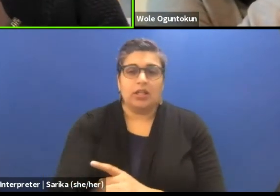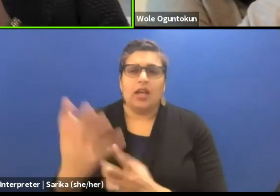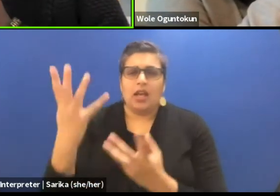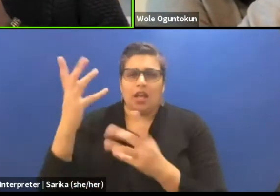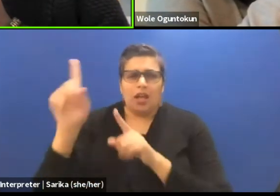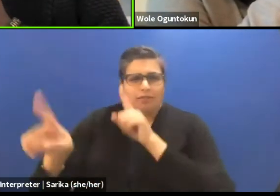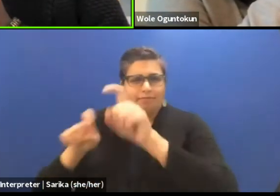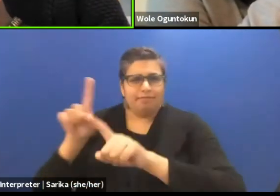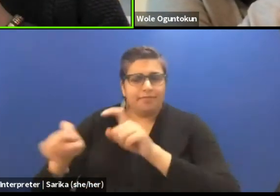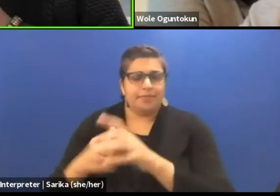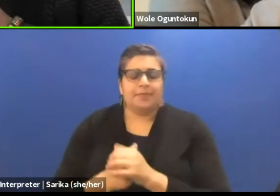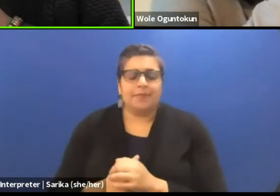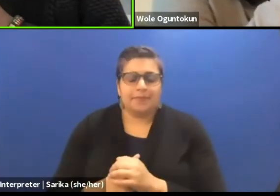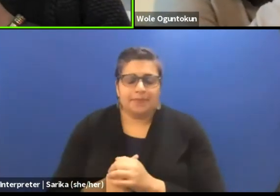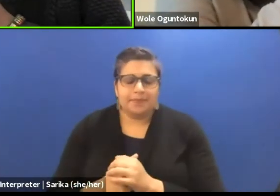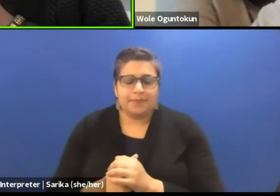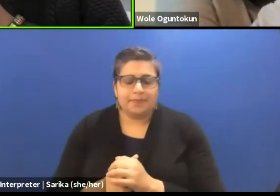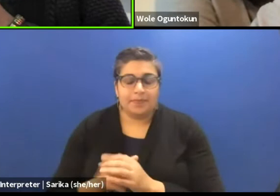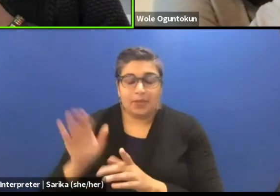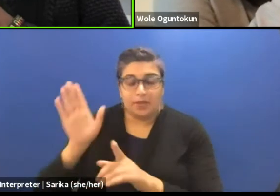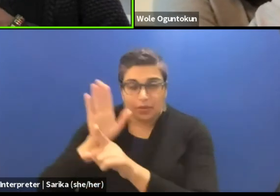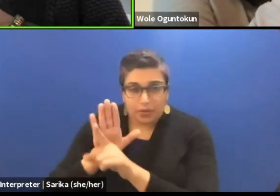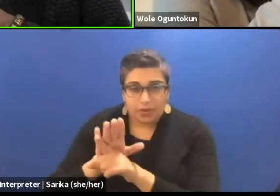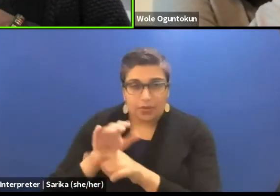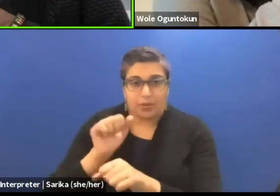in terms of your work at Mitambo Festival,